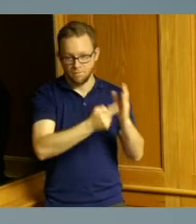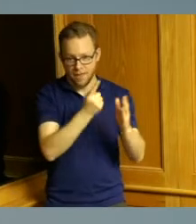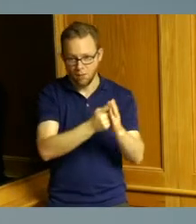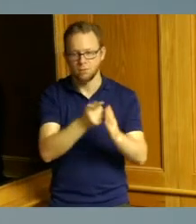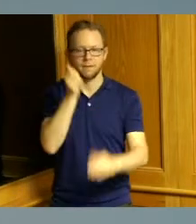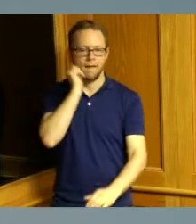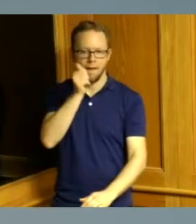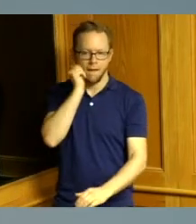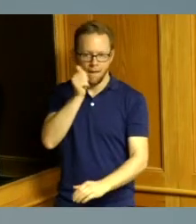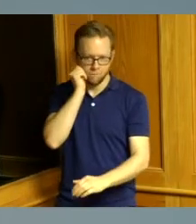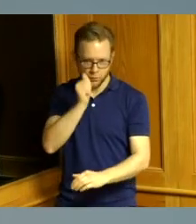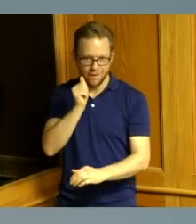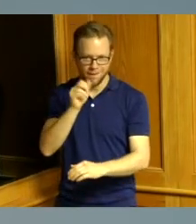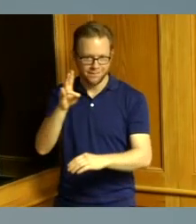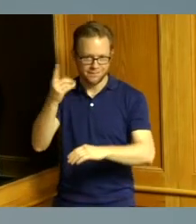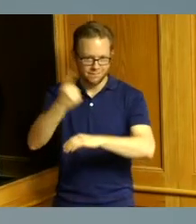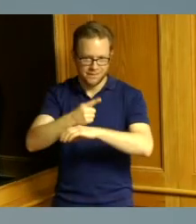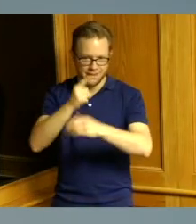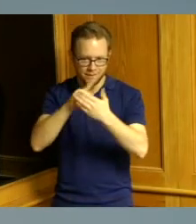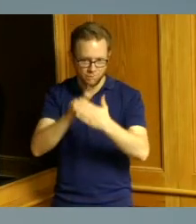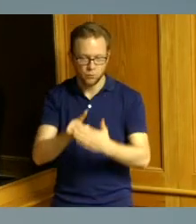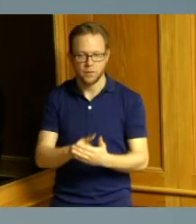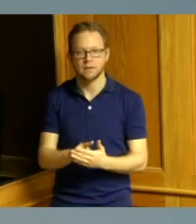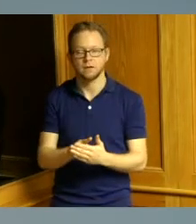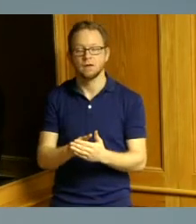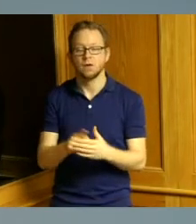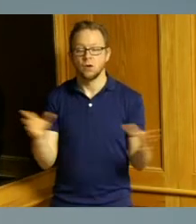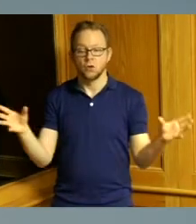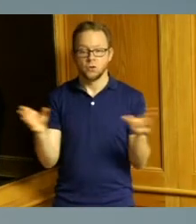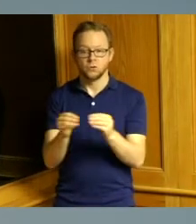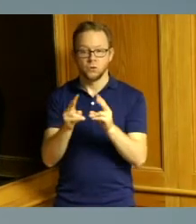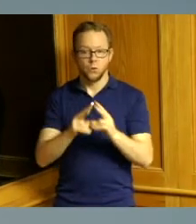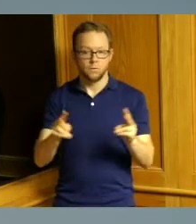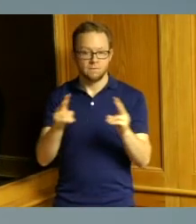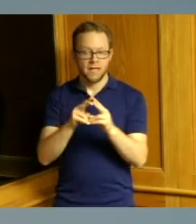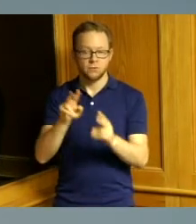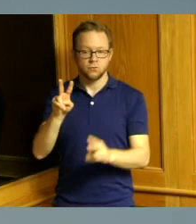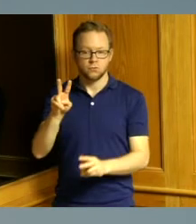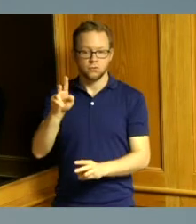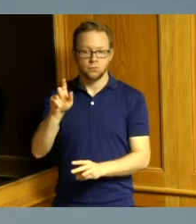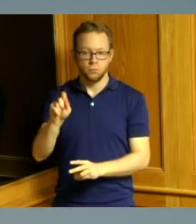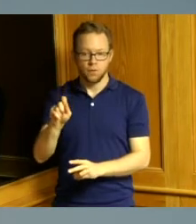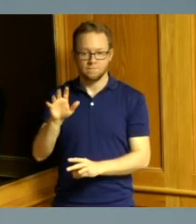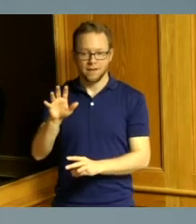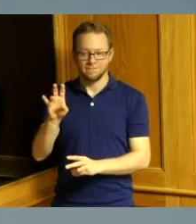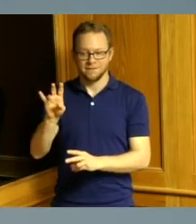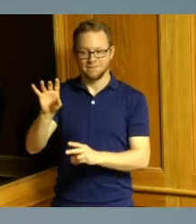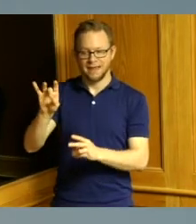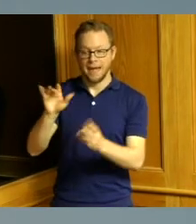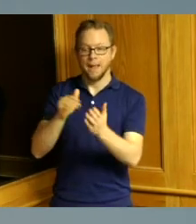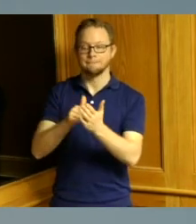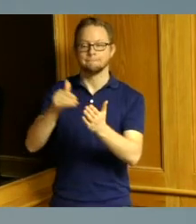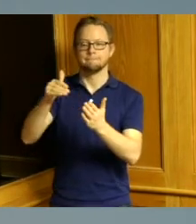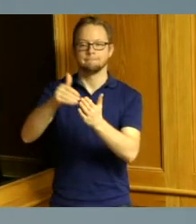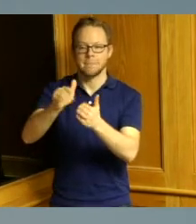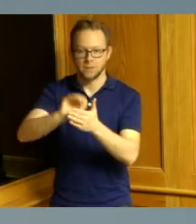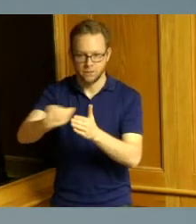that's a total contract value of eight million I believe the first year and twenty this year